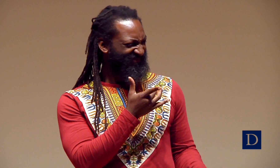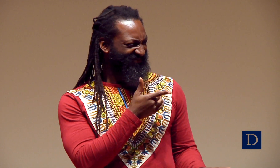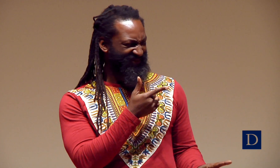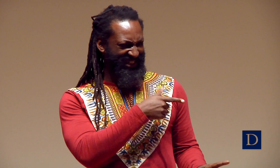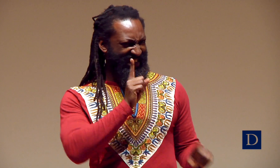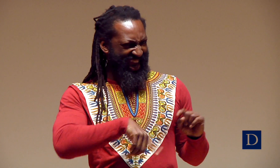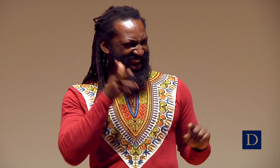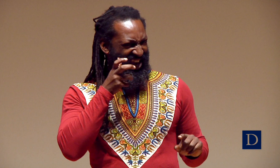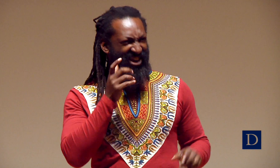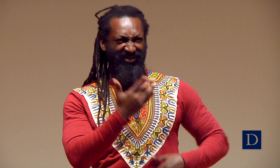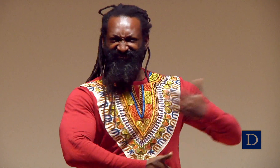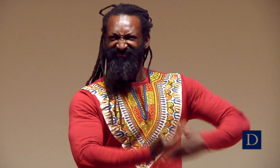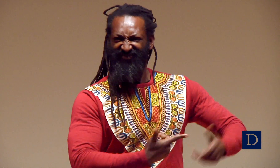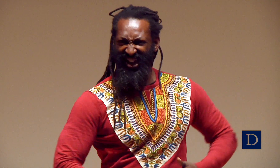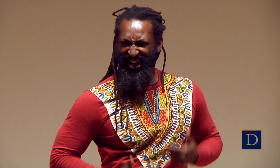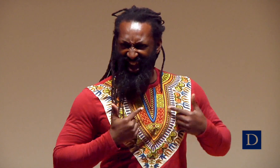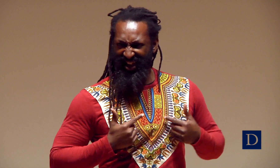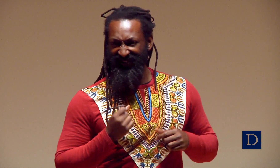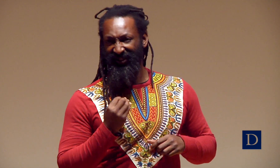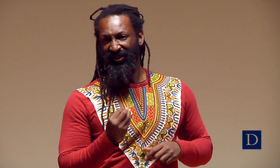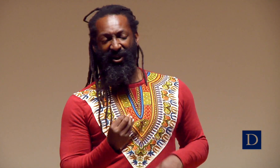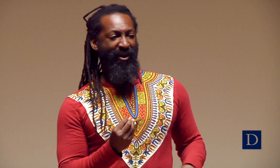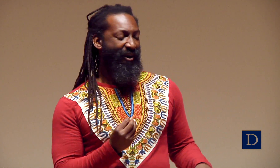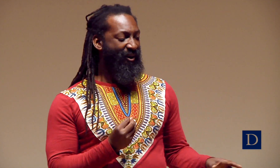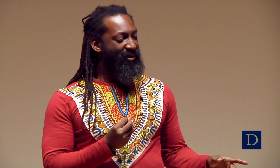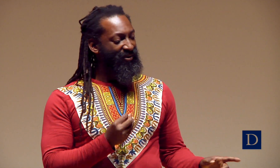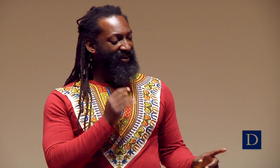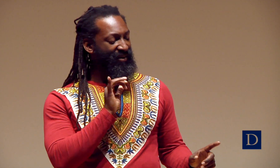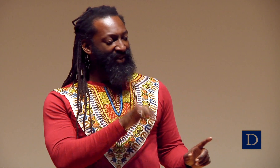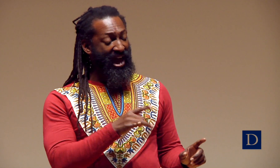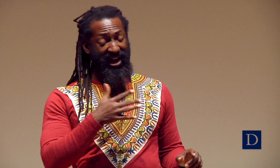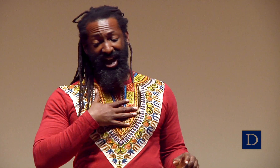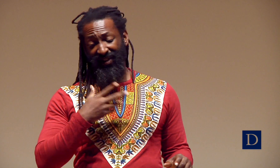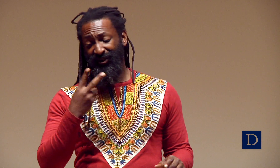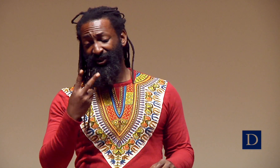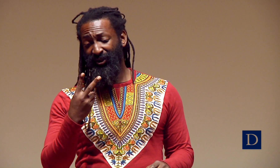But if you can’t hear, you just go on with your life.